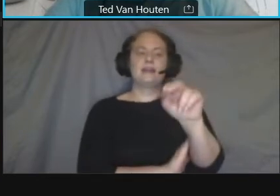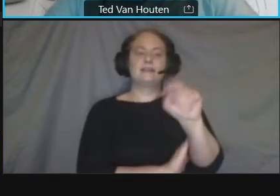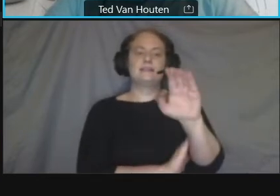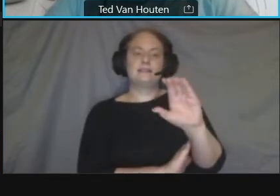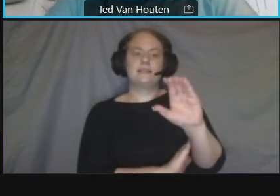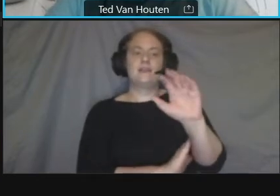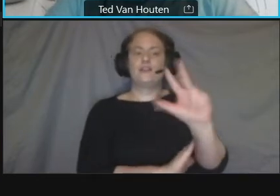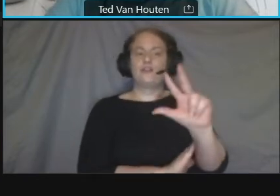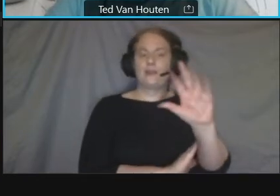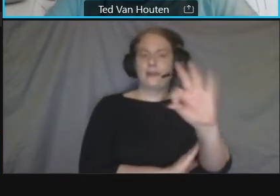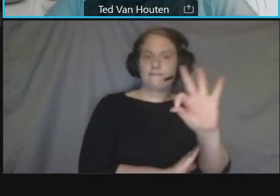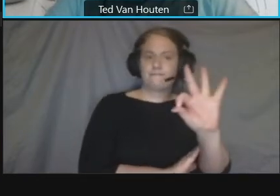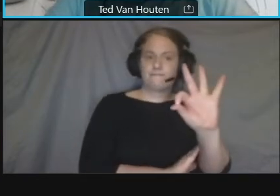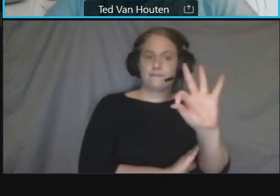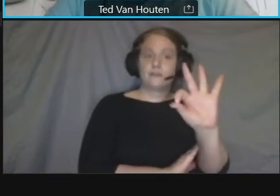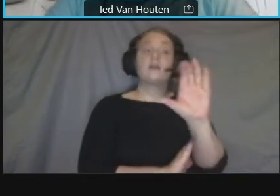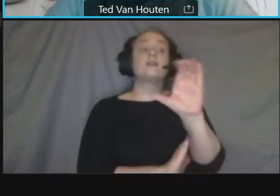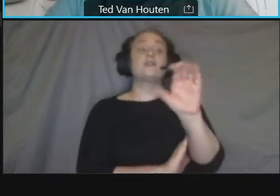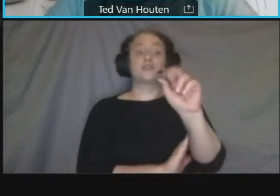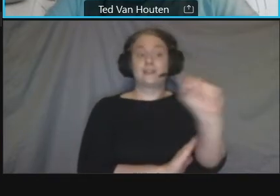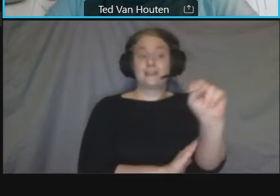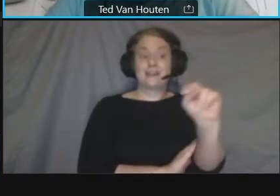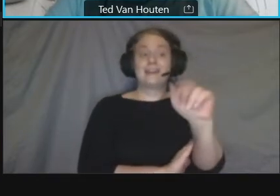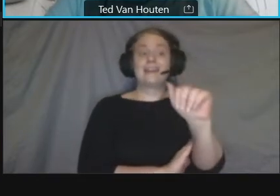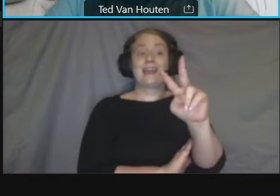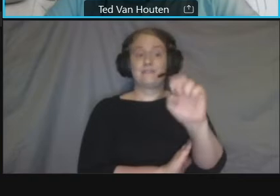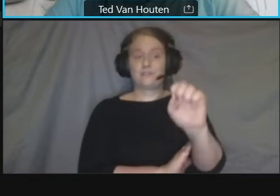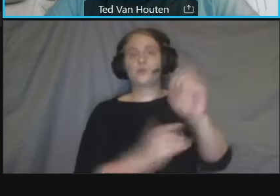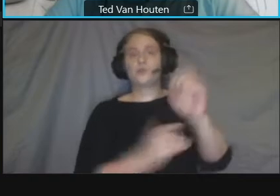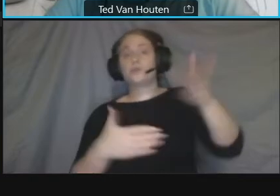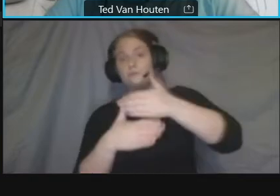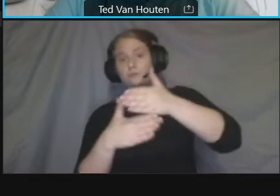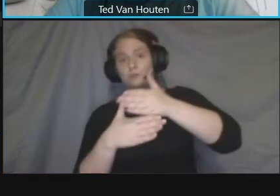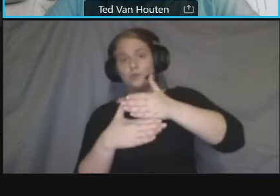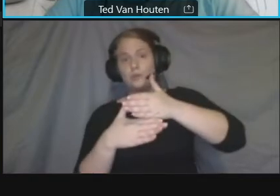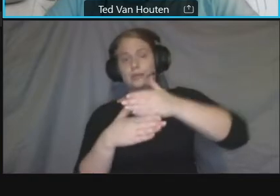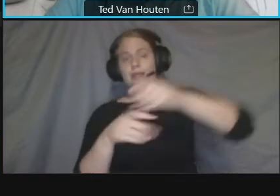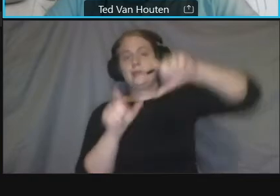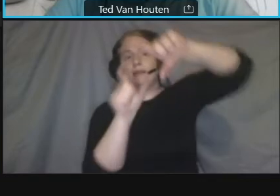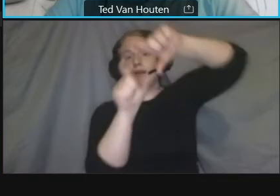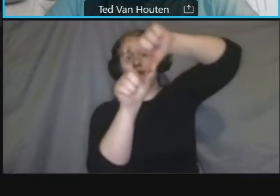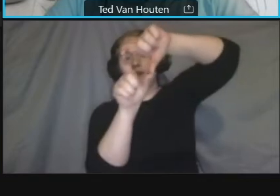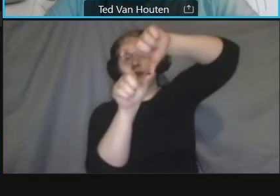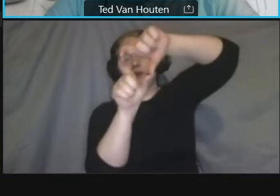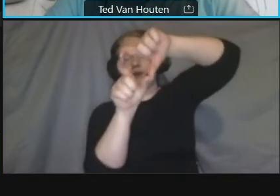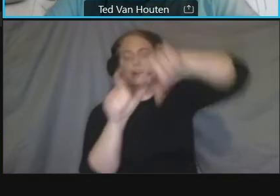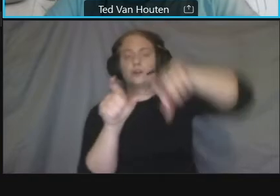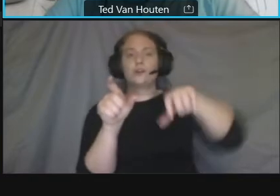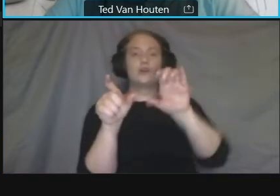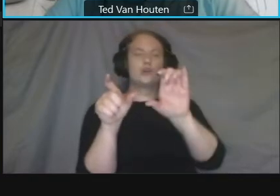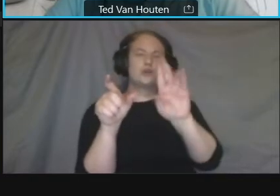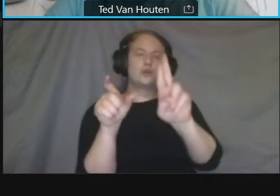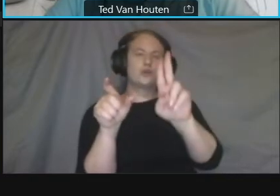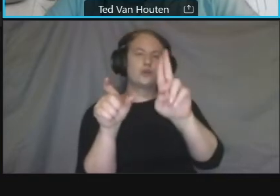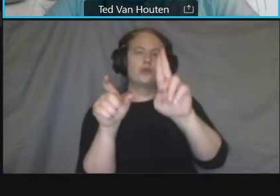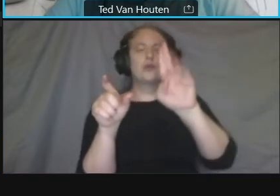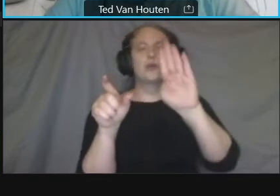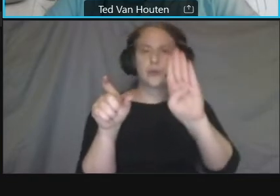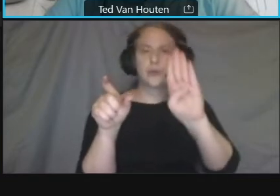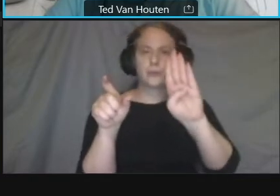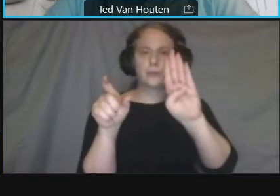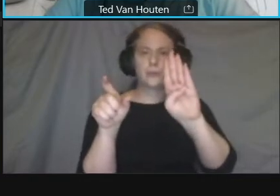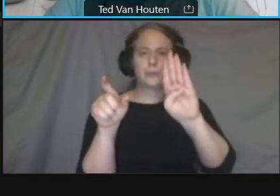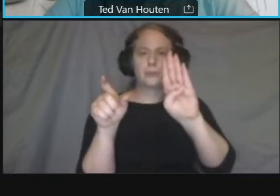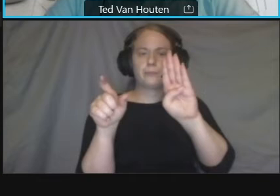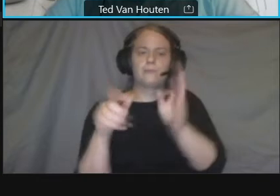is the area between the uh the curb line and the uh and the property line uh so that's the